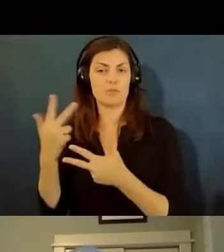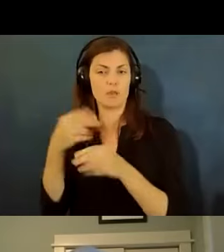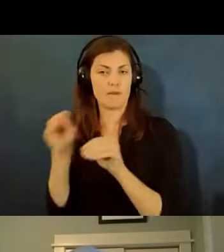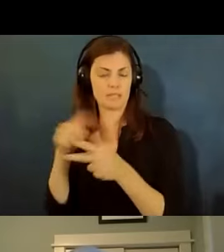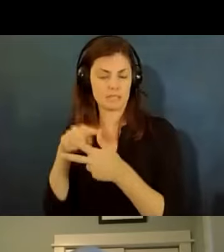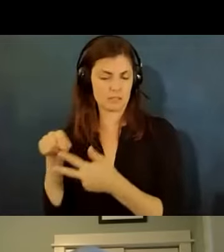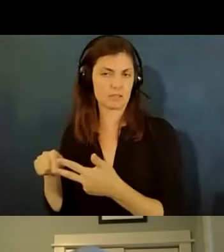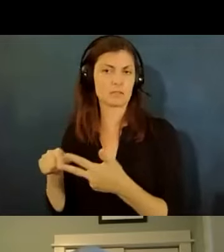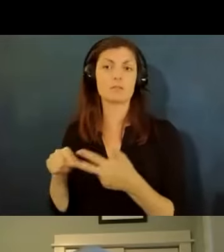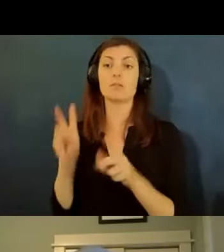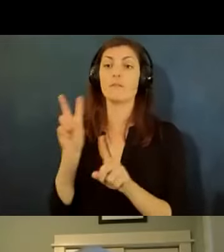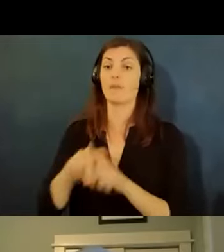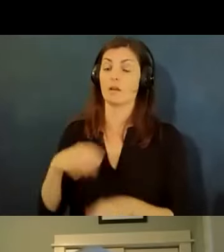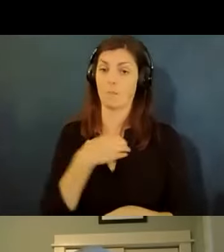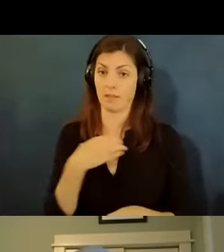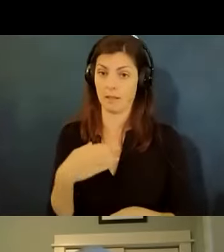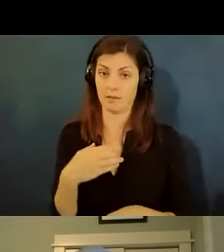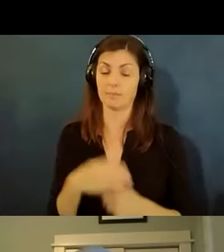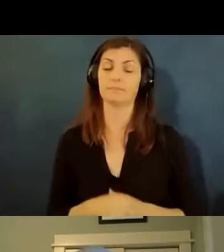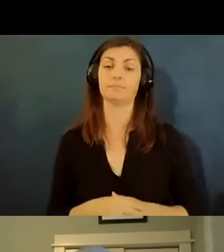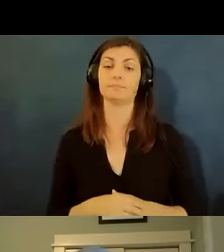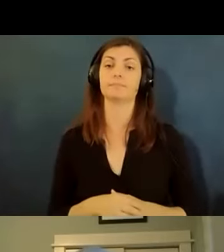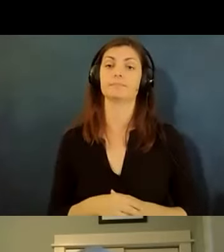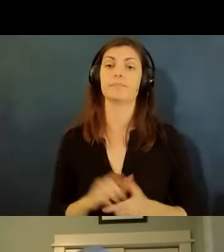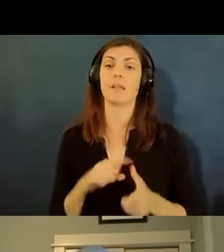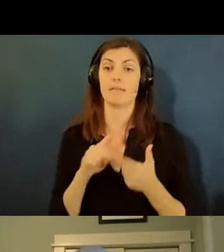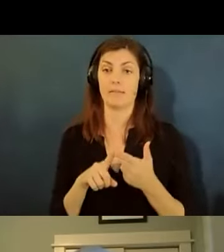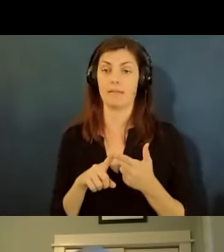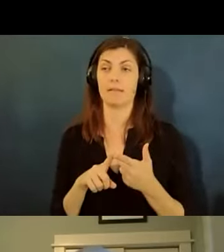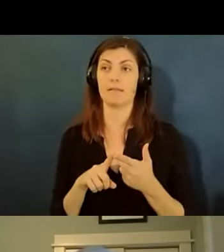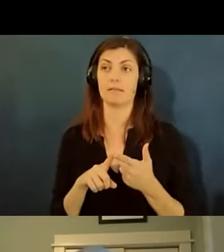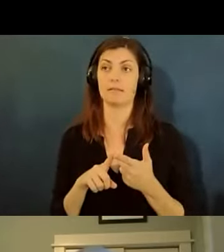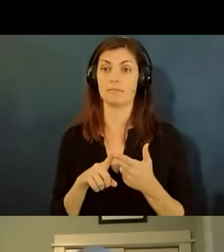the complaint what happens is they write it up or you if you haven't written it up for them